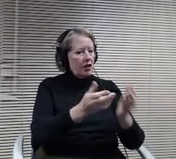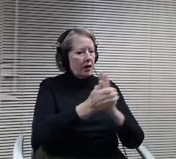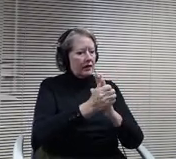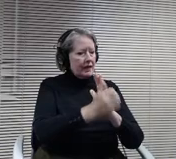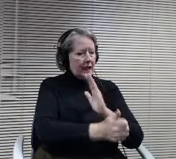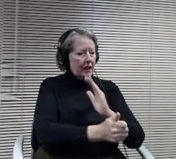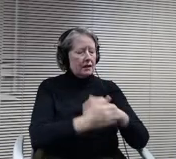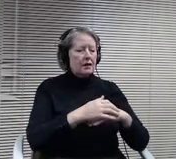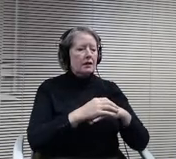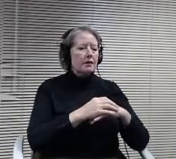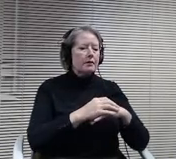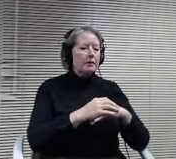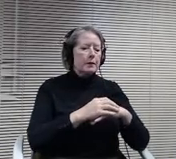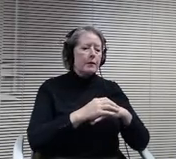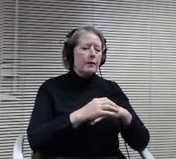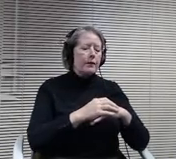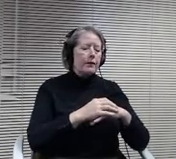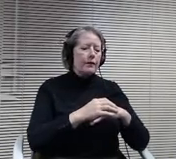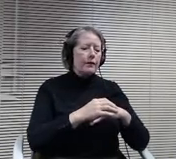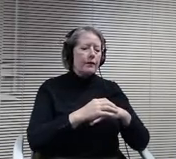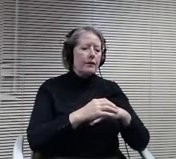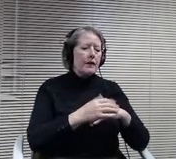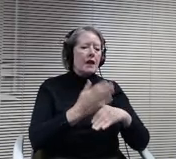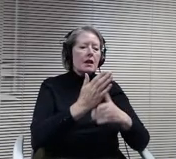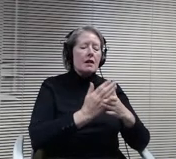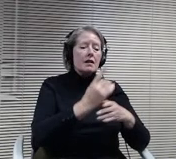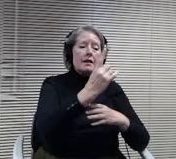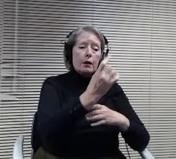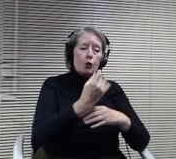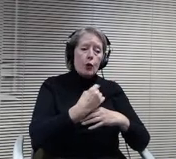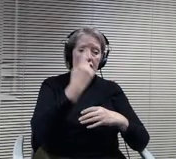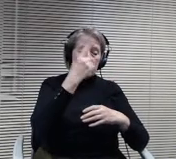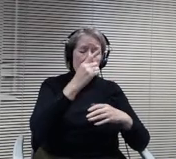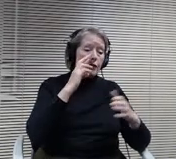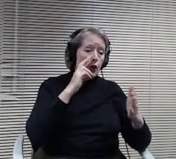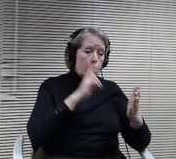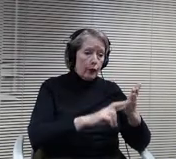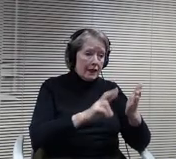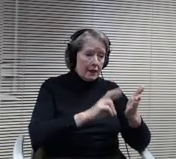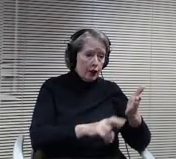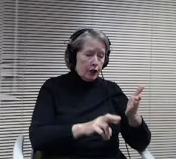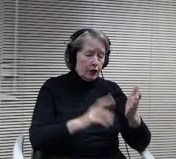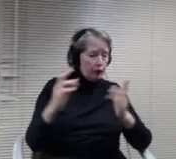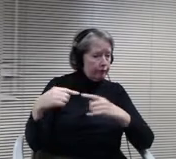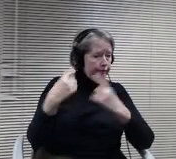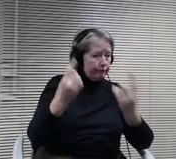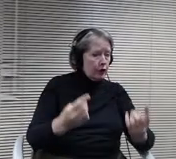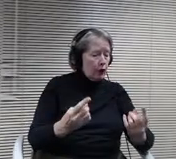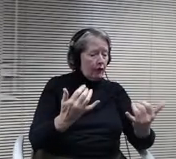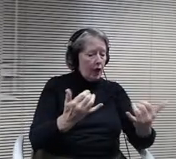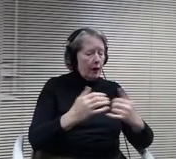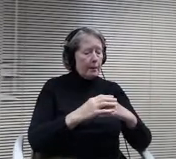Some of the questions related research and what we've found so far as we look at the space, because obviously we're making